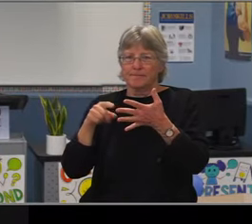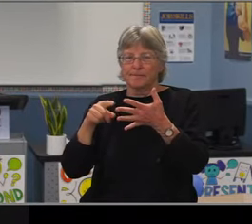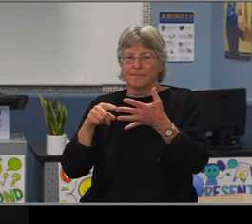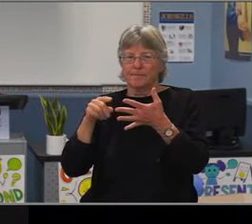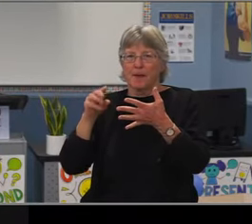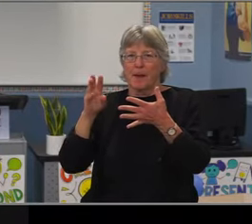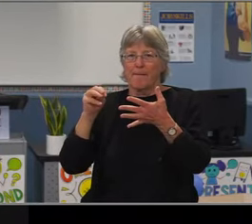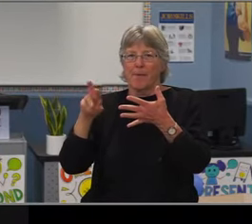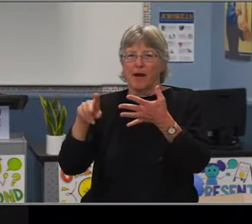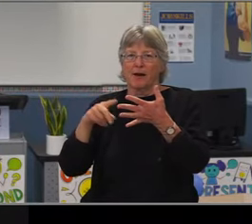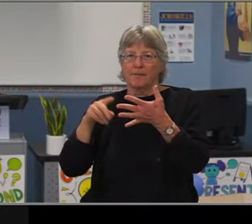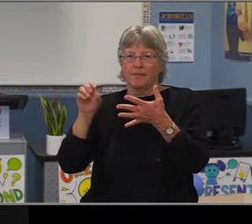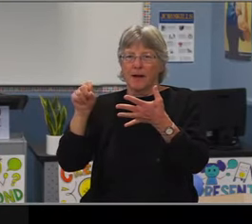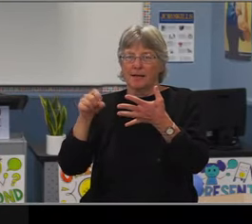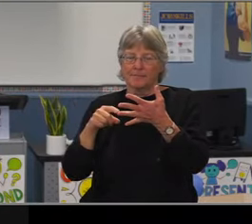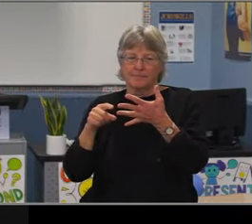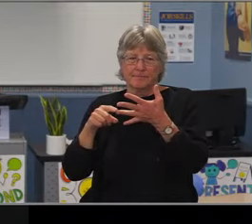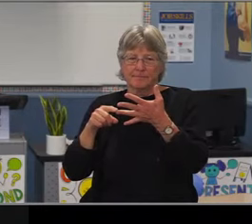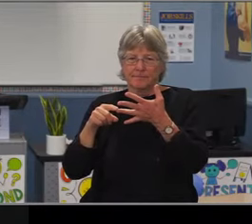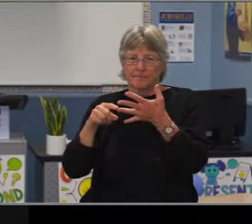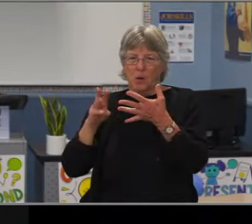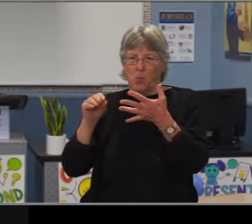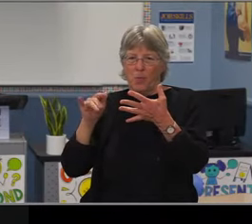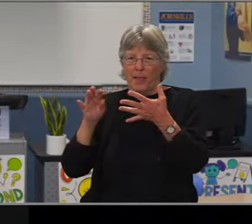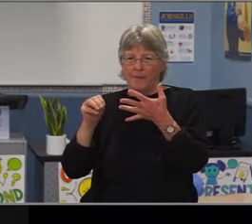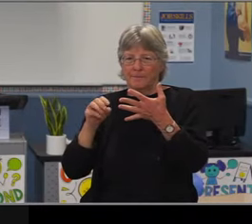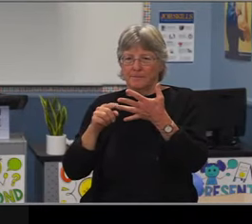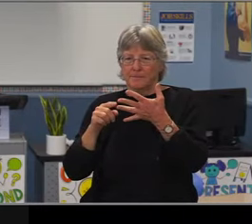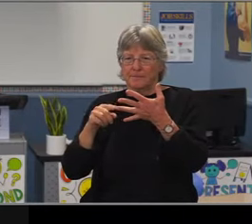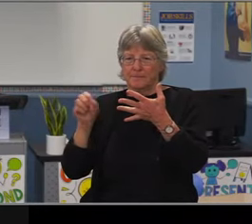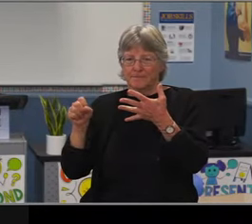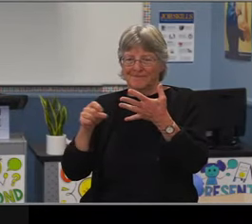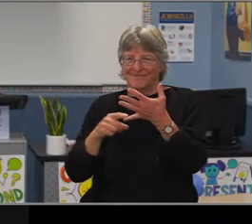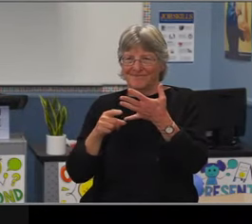Move approval. Second. Discussion?